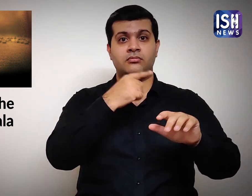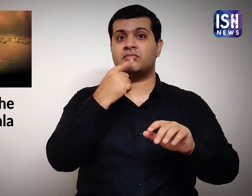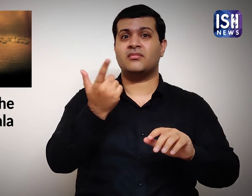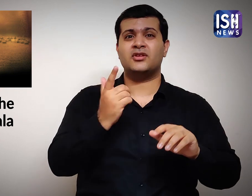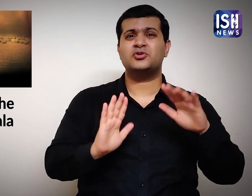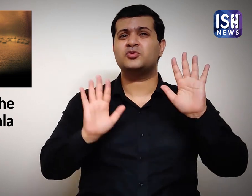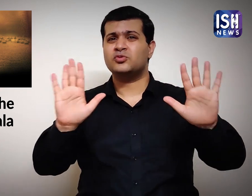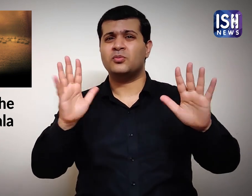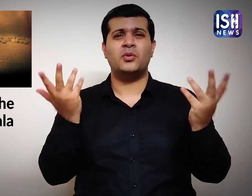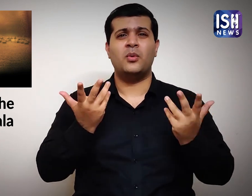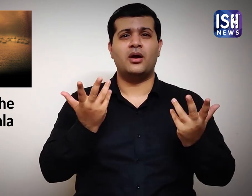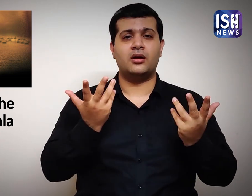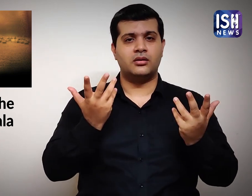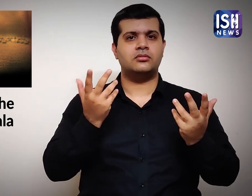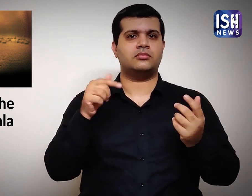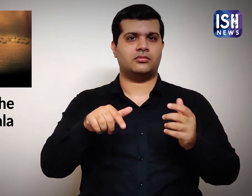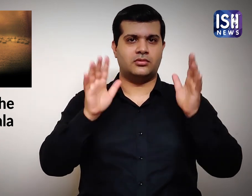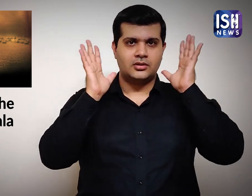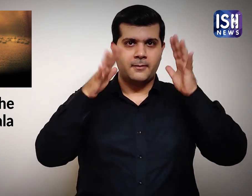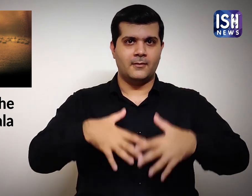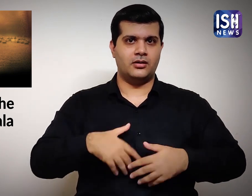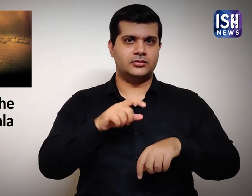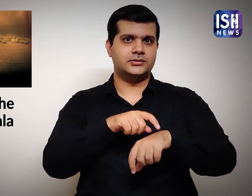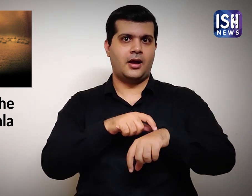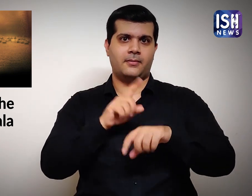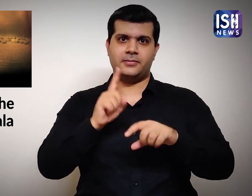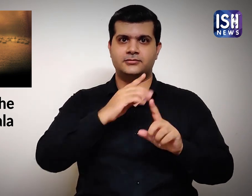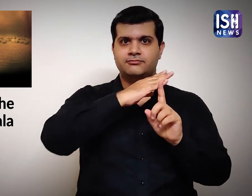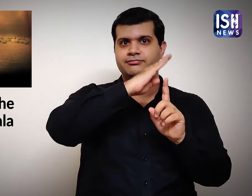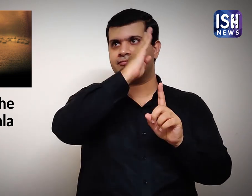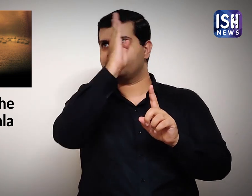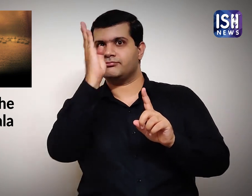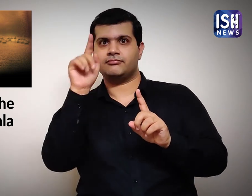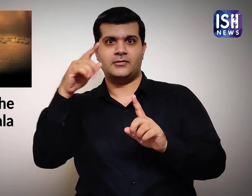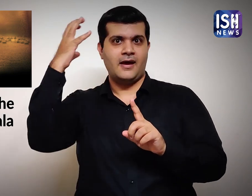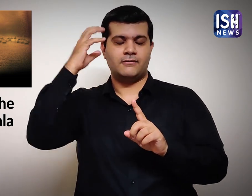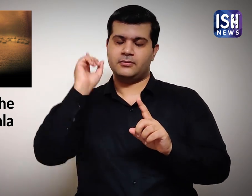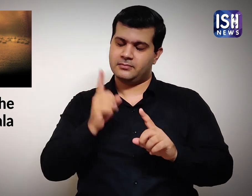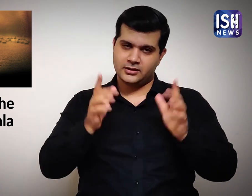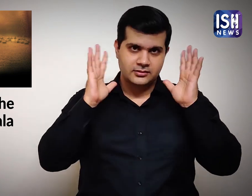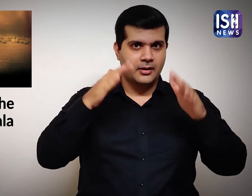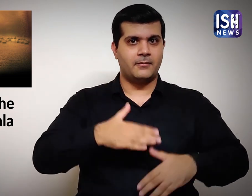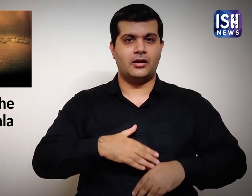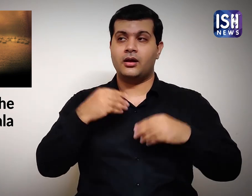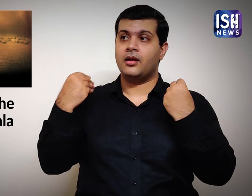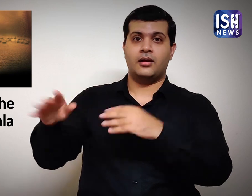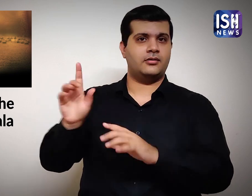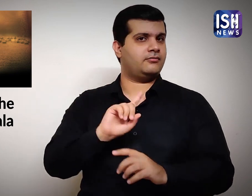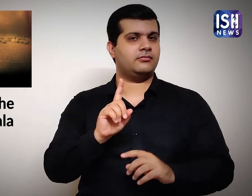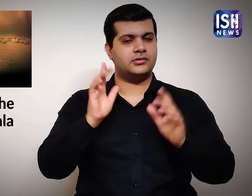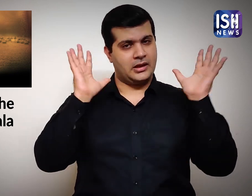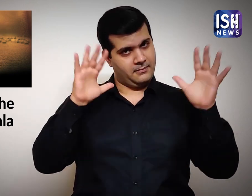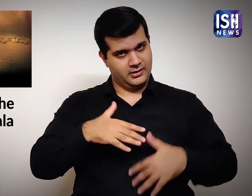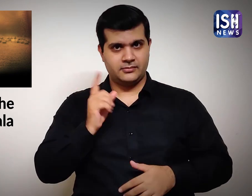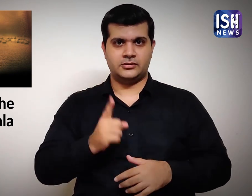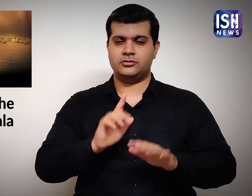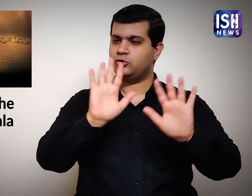He stopped fighting so that he could perform his afternoon prayers.